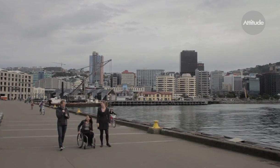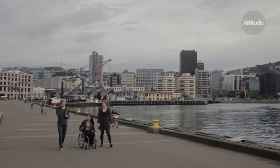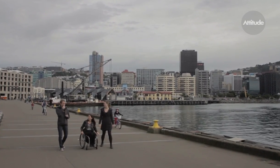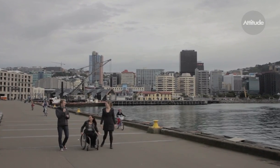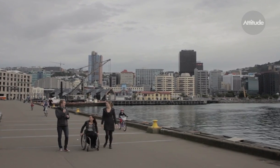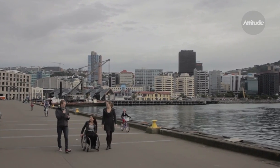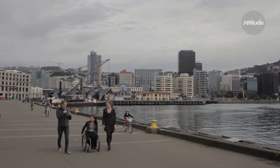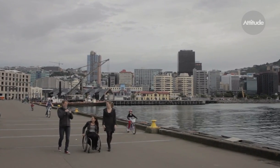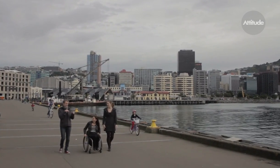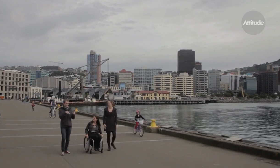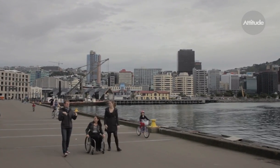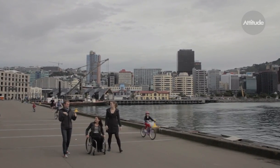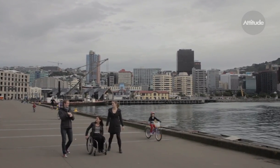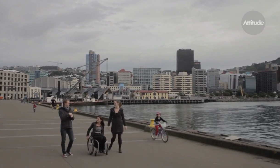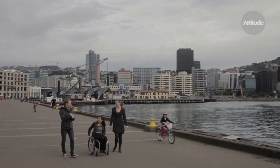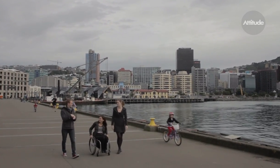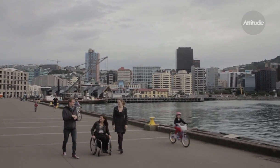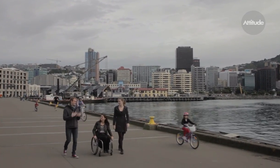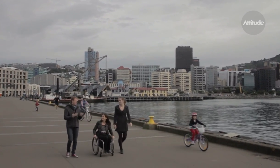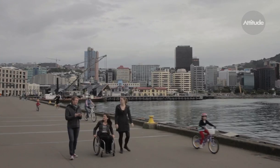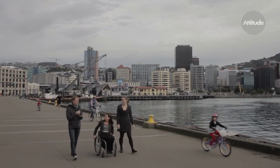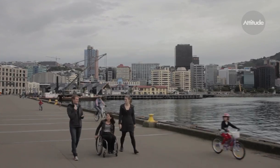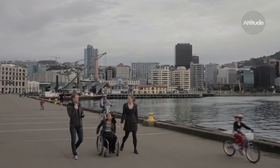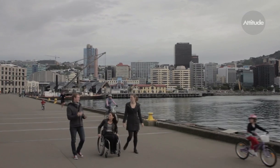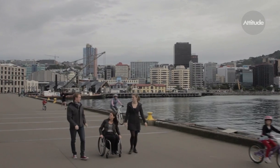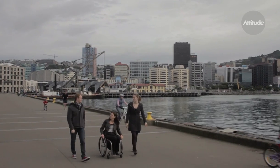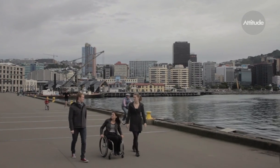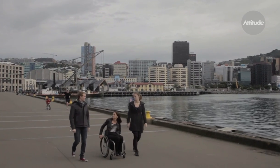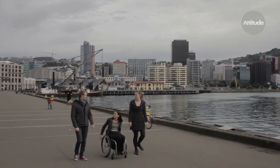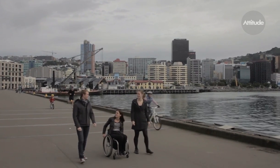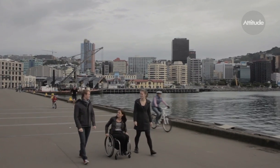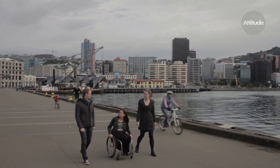to society but I can’t because of the language barriers so it’s dissapointing.